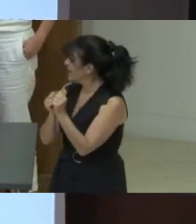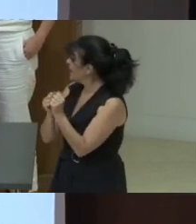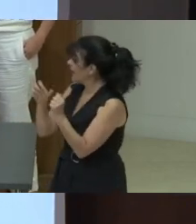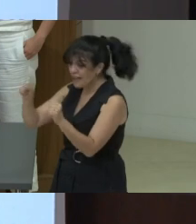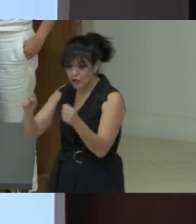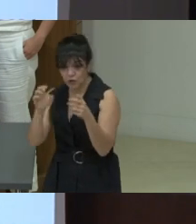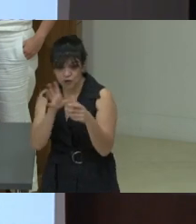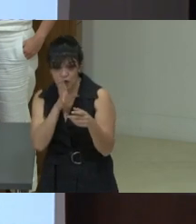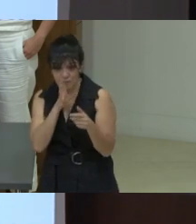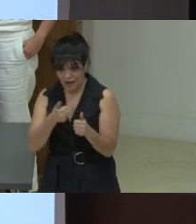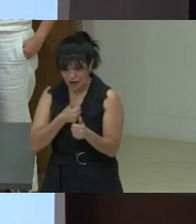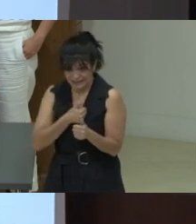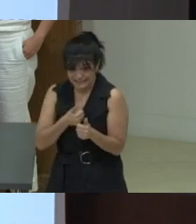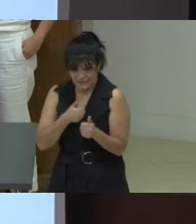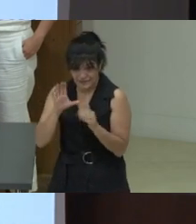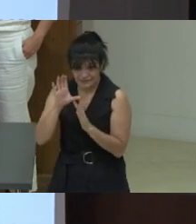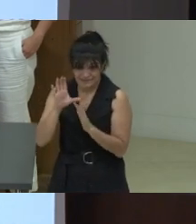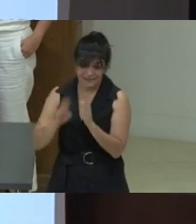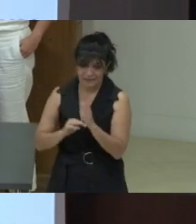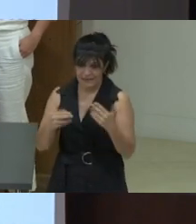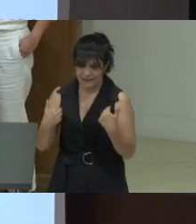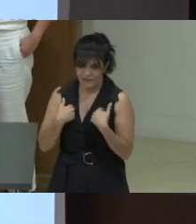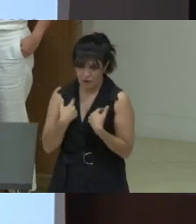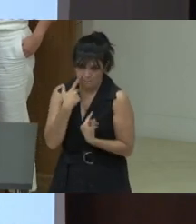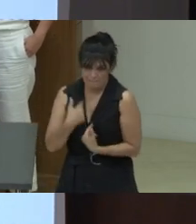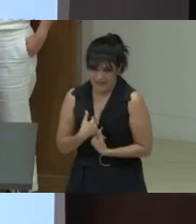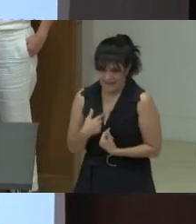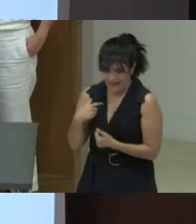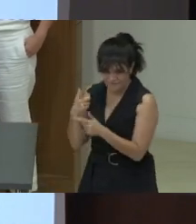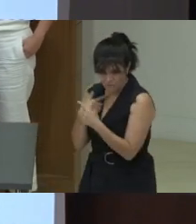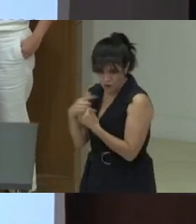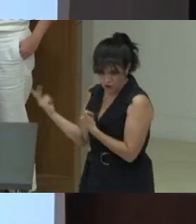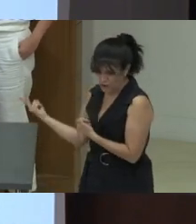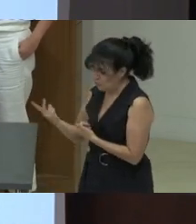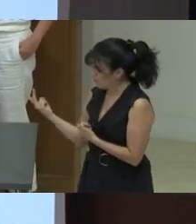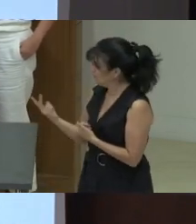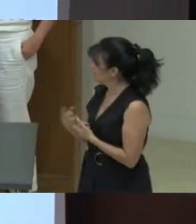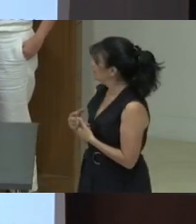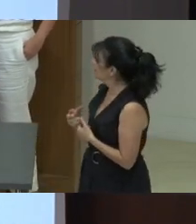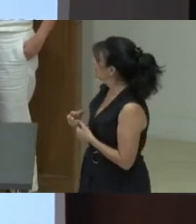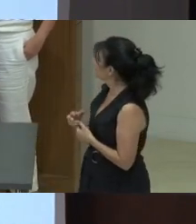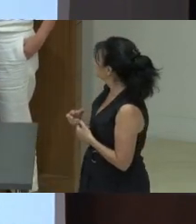It's perhaps easier for you than for me, because you come from the economic